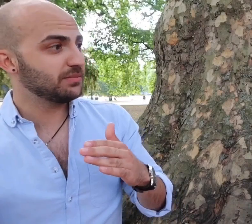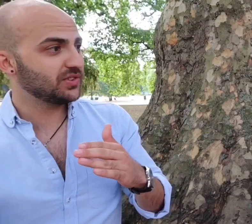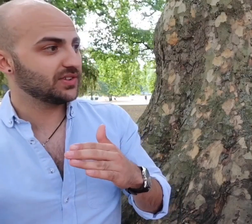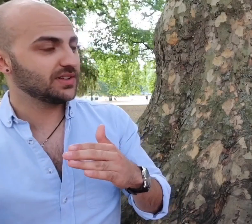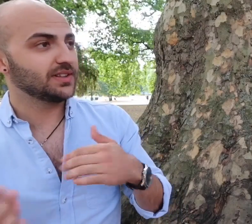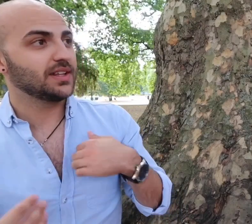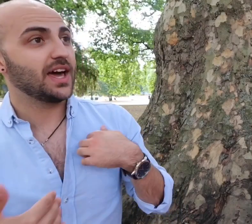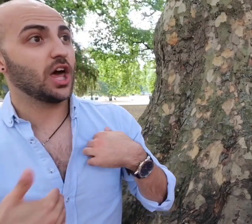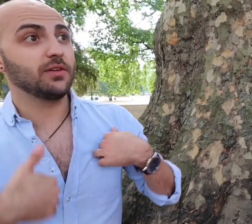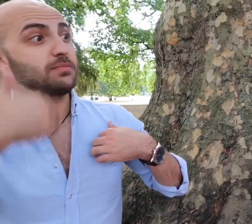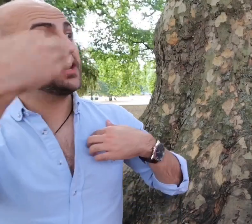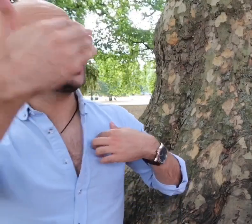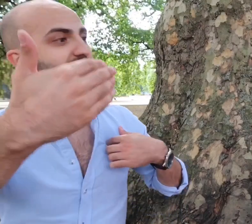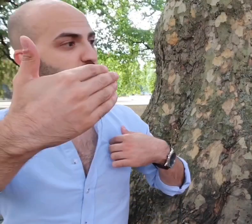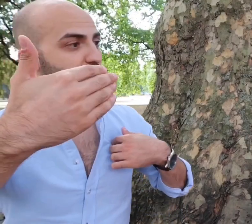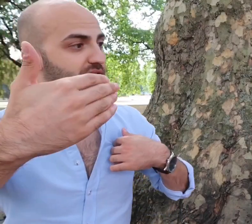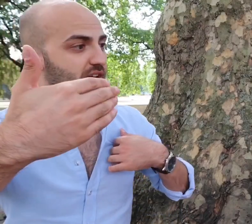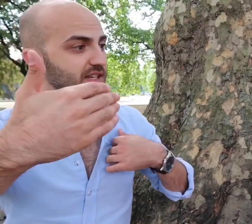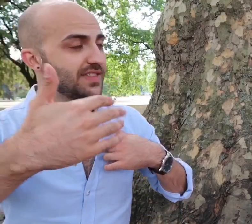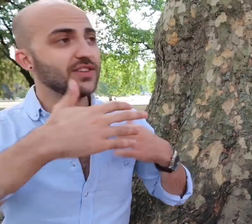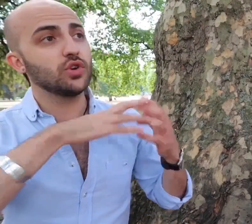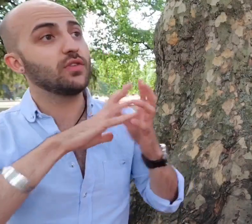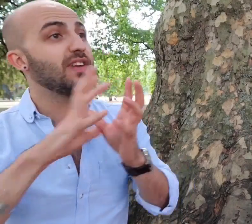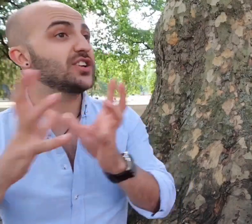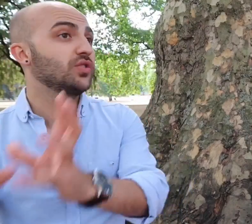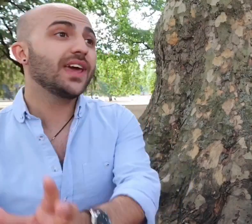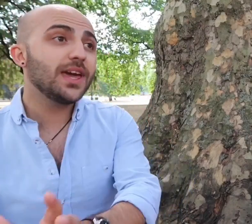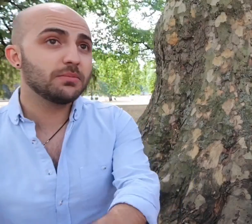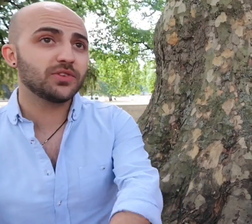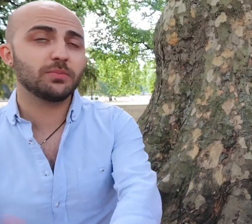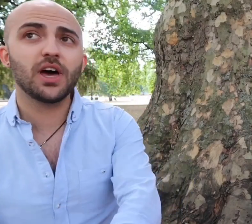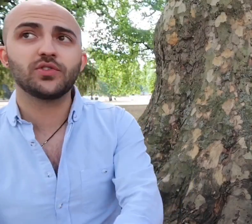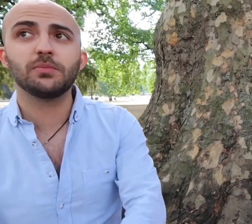and I've managed to get to get qualified and that's not a reflection on him as a person